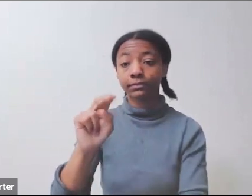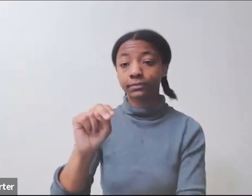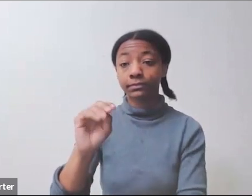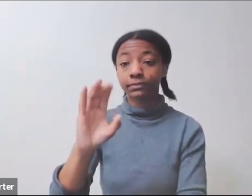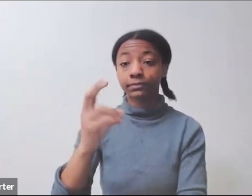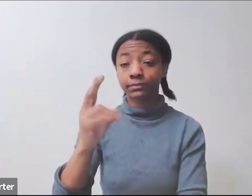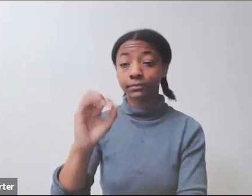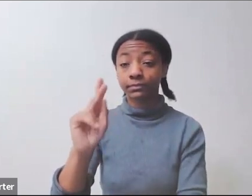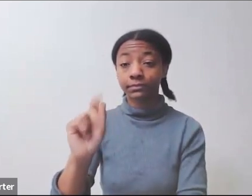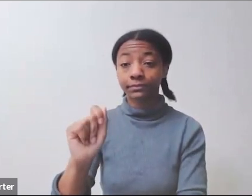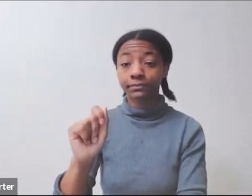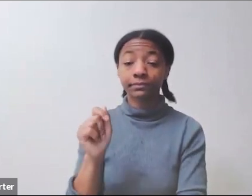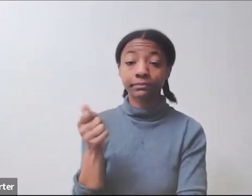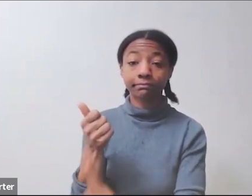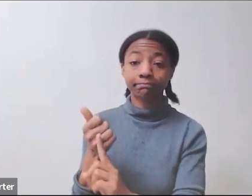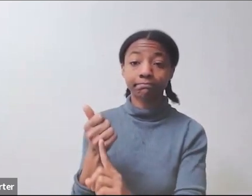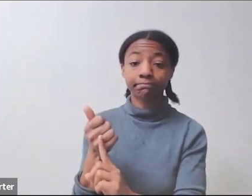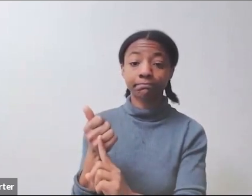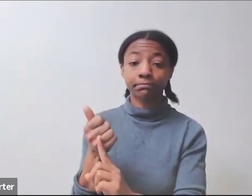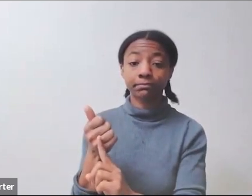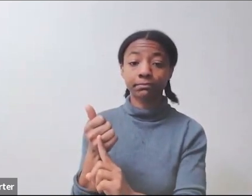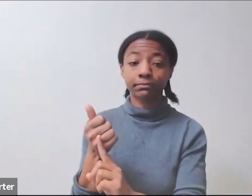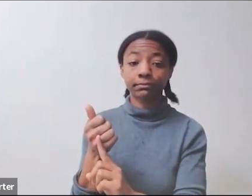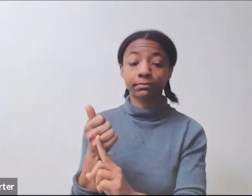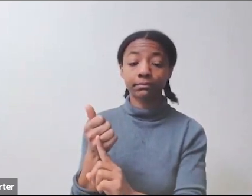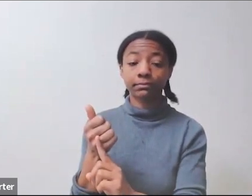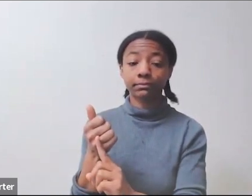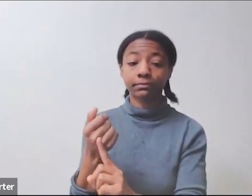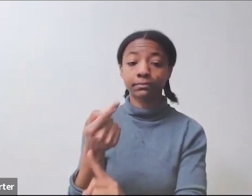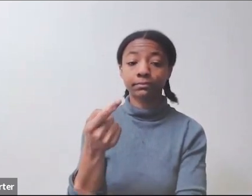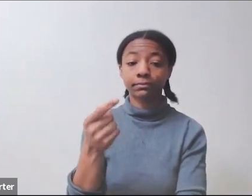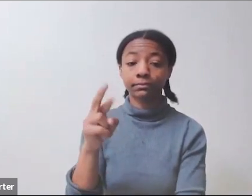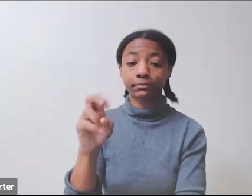with electronics and communication and wanting to do a master's in aeronautical engineering.